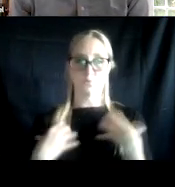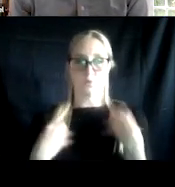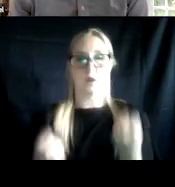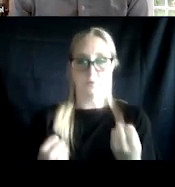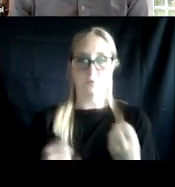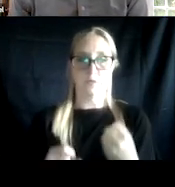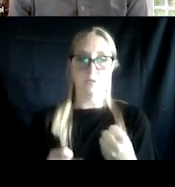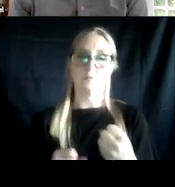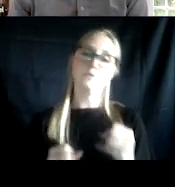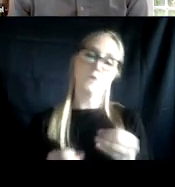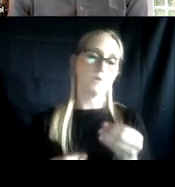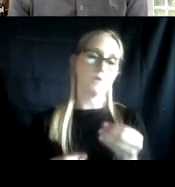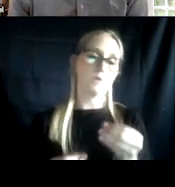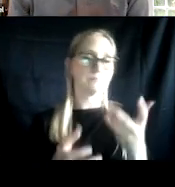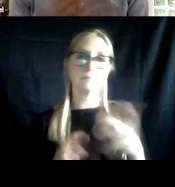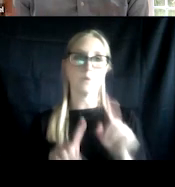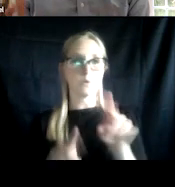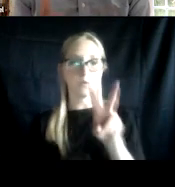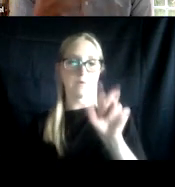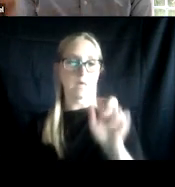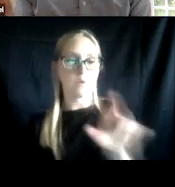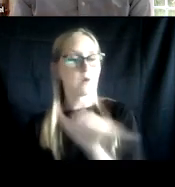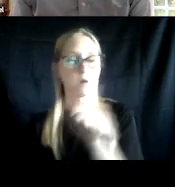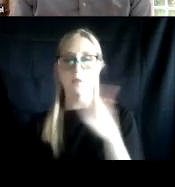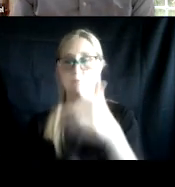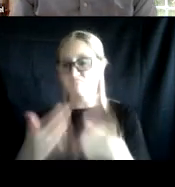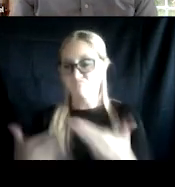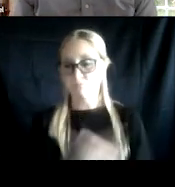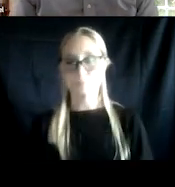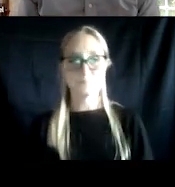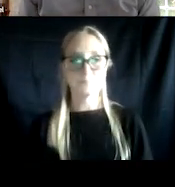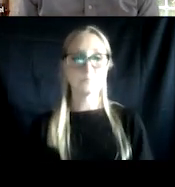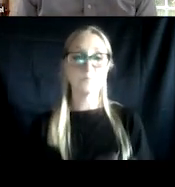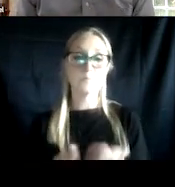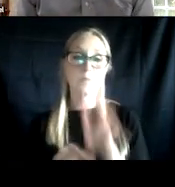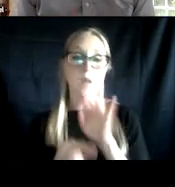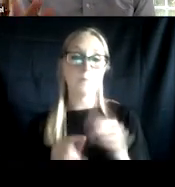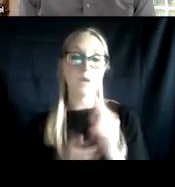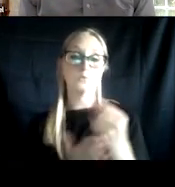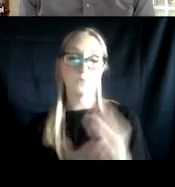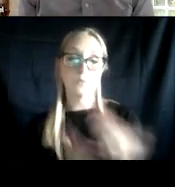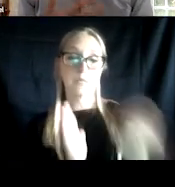or as part of the treatment court process. And, of course, as we'll talk a little later when we talk about treatment, negative thought patterns,